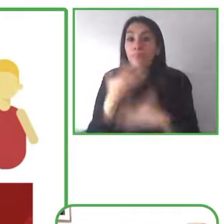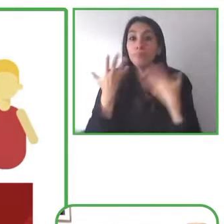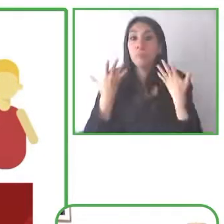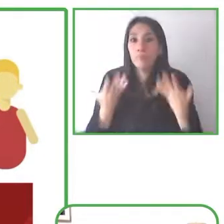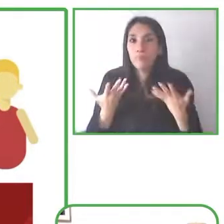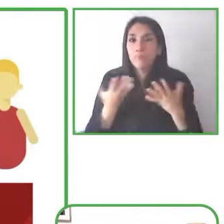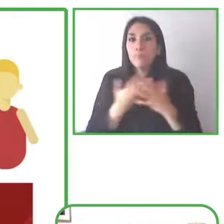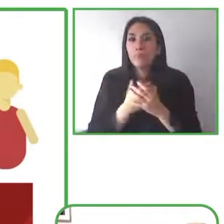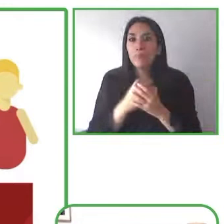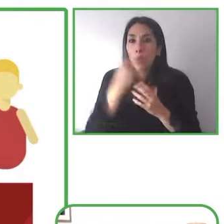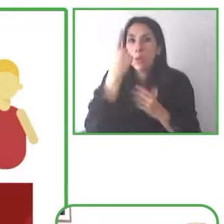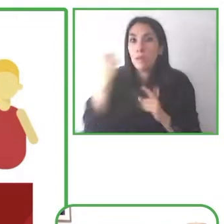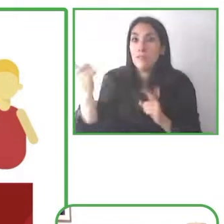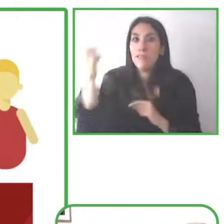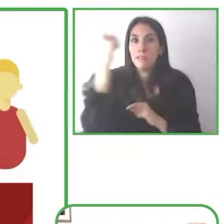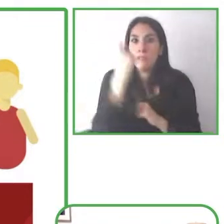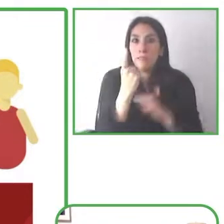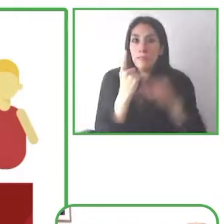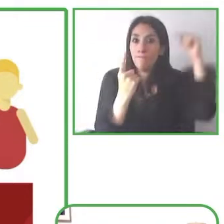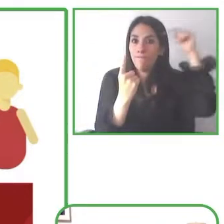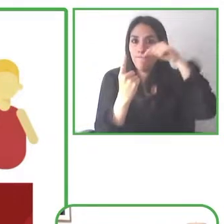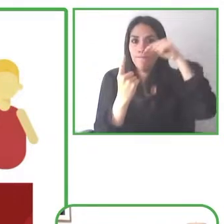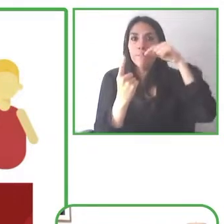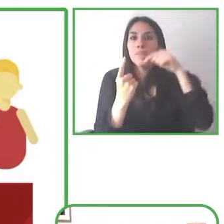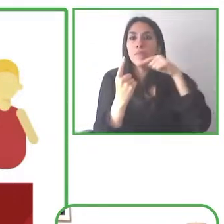and have diversity of perspective by just having more